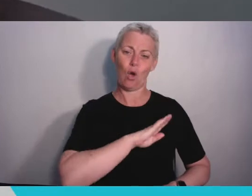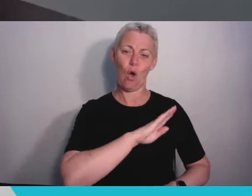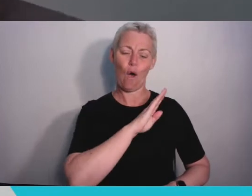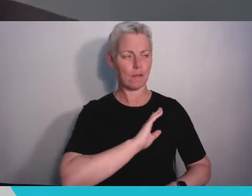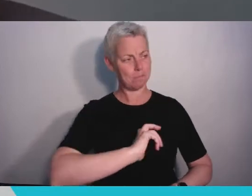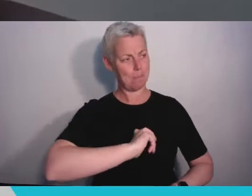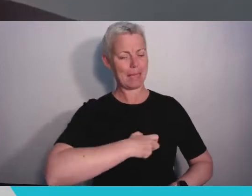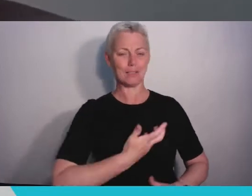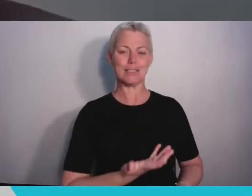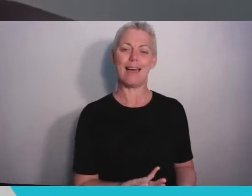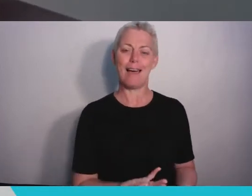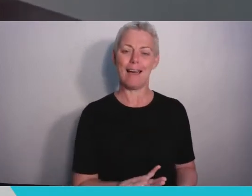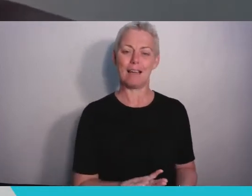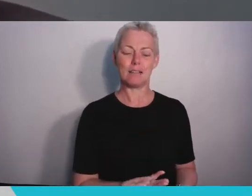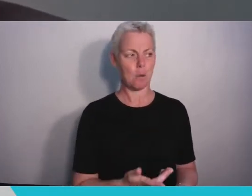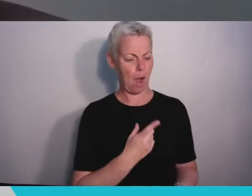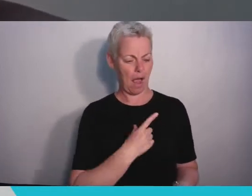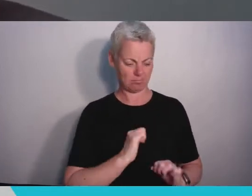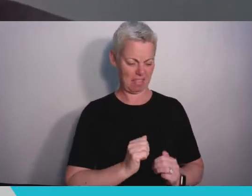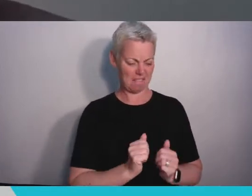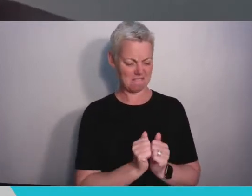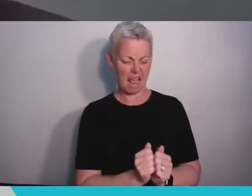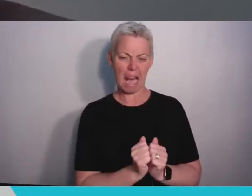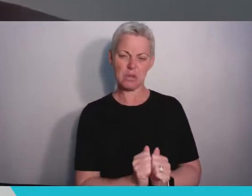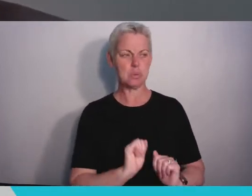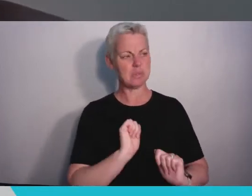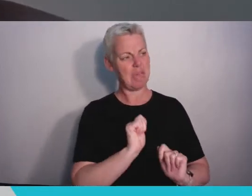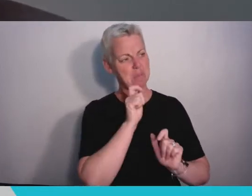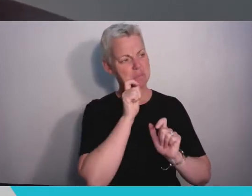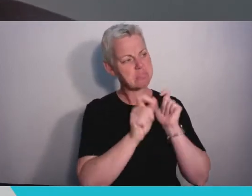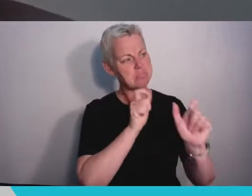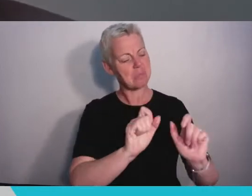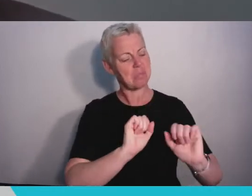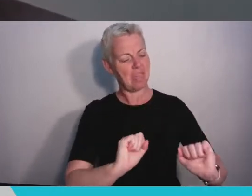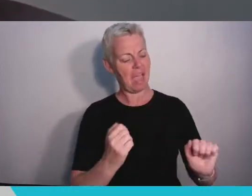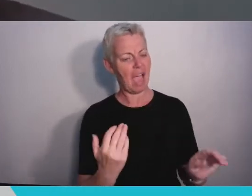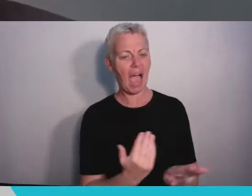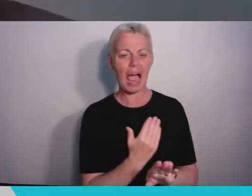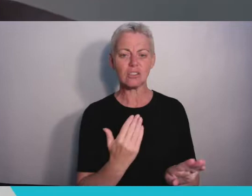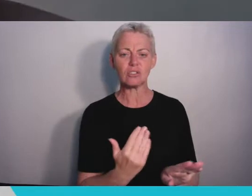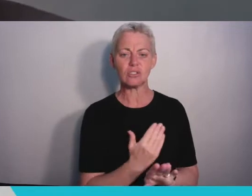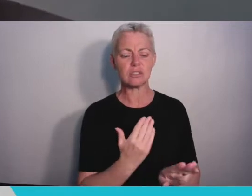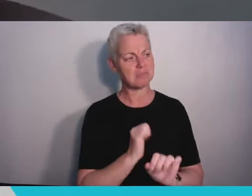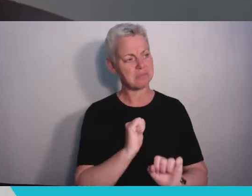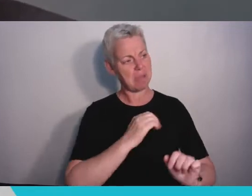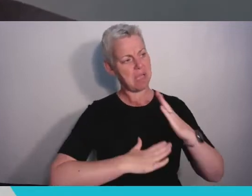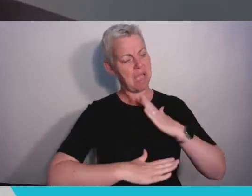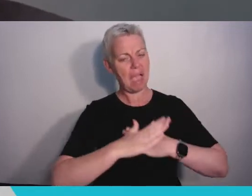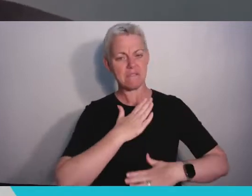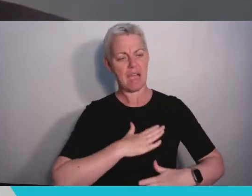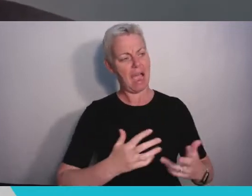their words, their actions, the way they conduct themselves in work and life, and the fondness